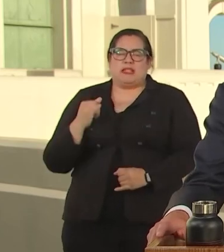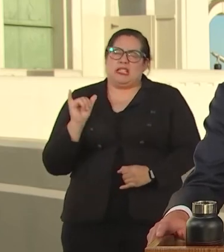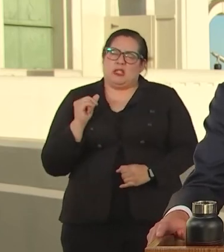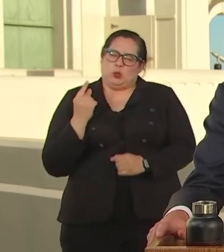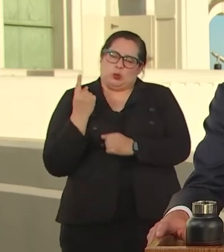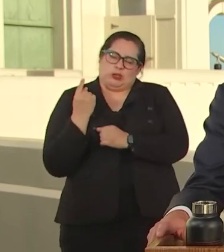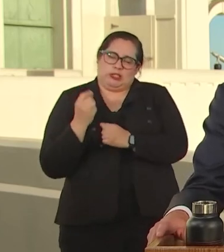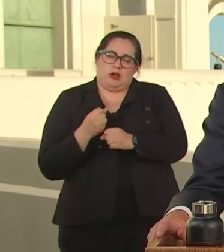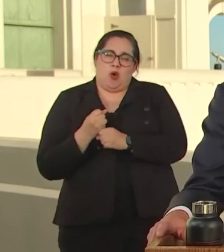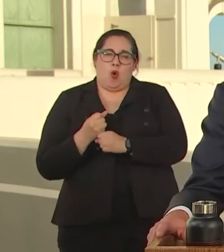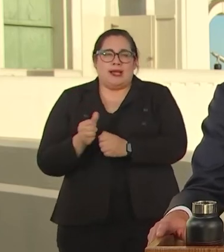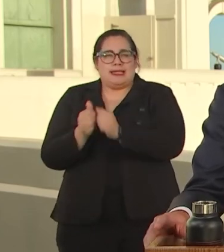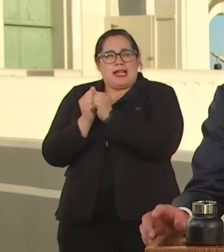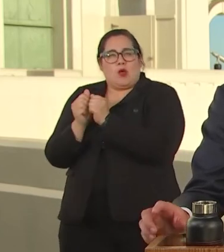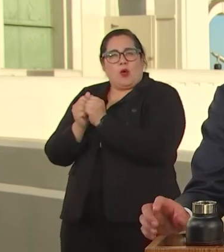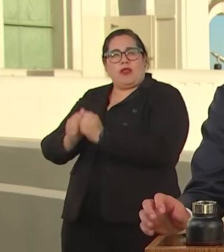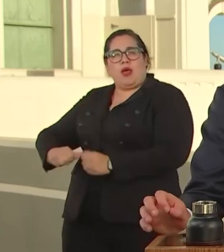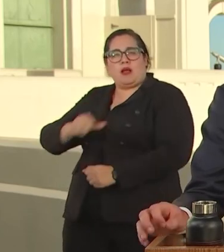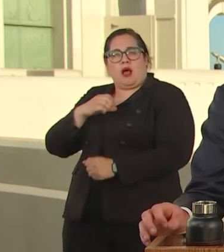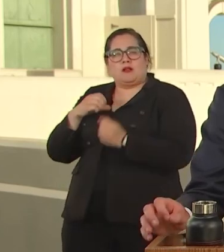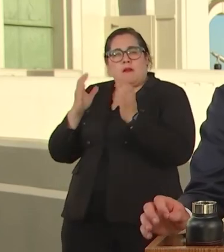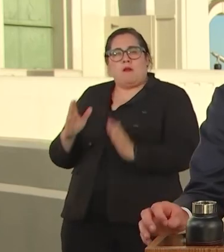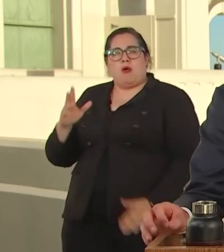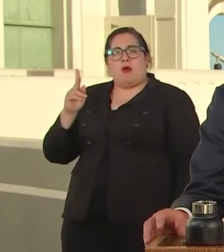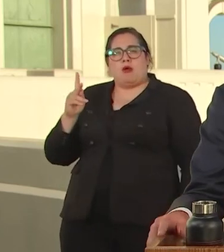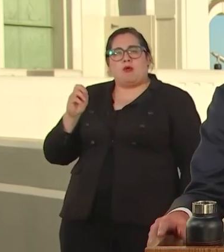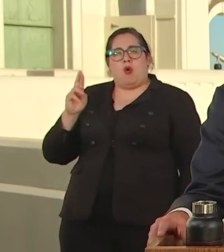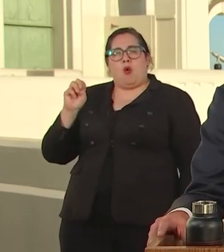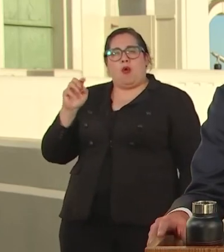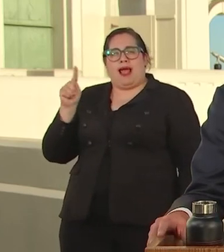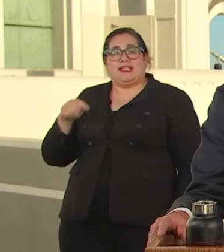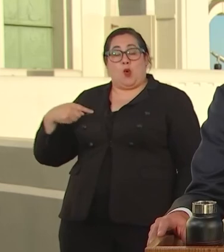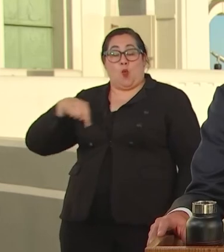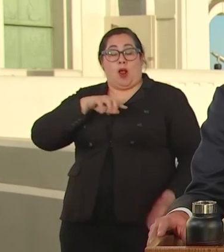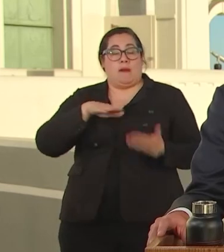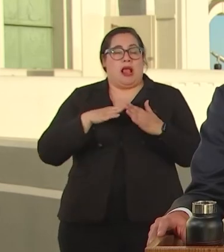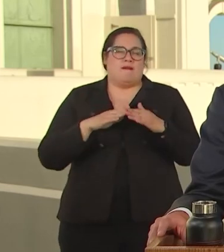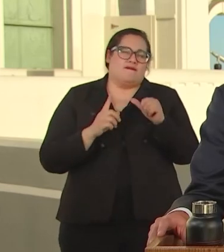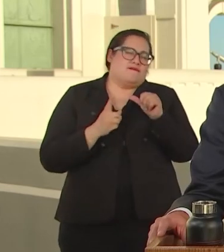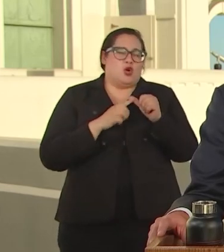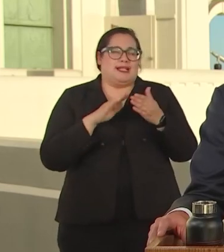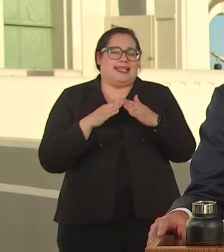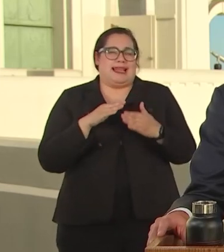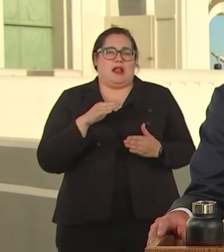KORETZ, WE GAME ONE OF THE FIRST CITIES IN THE WORLD TO DECLARE A CLIMATE EMERGENCY.